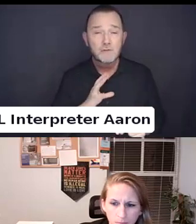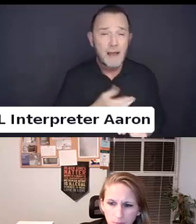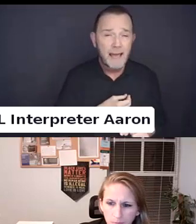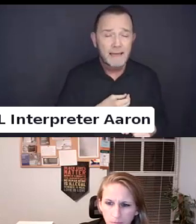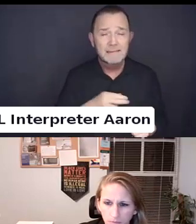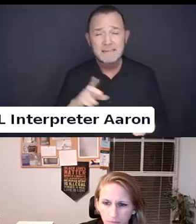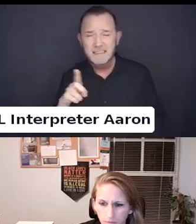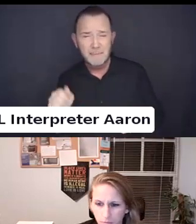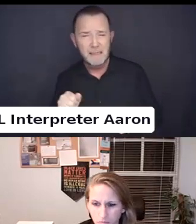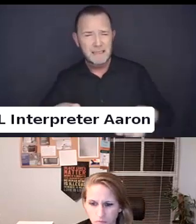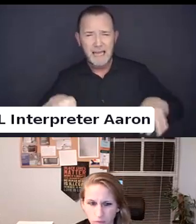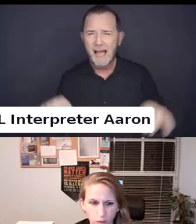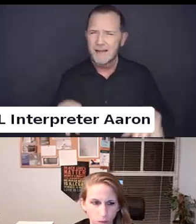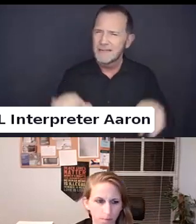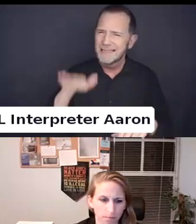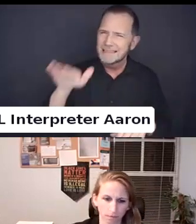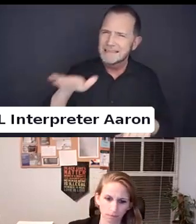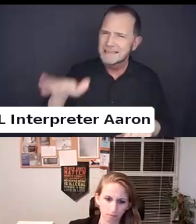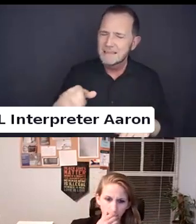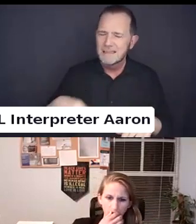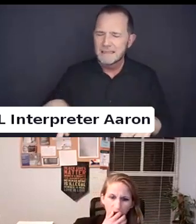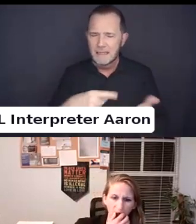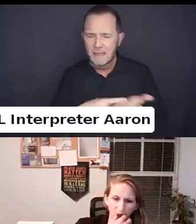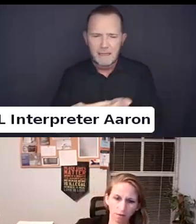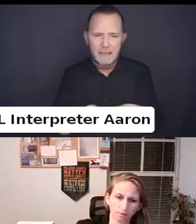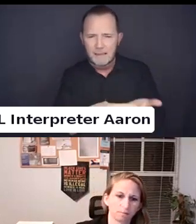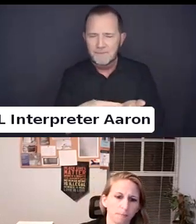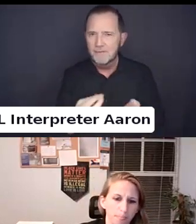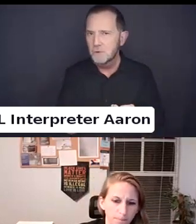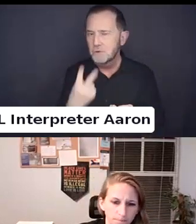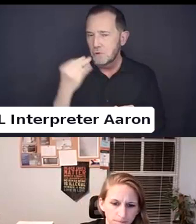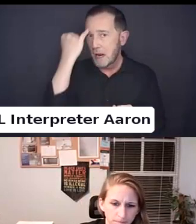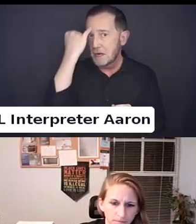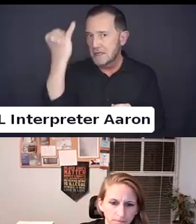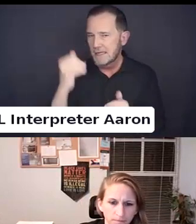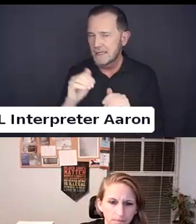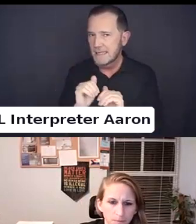There was how to get around the exclusions.